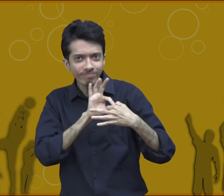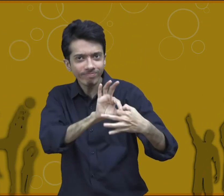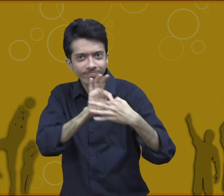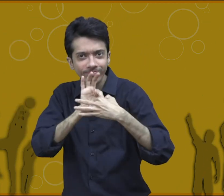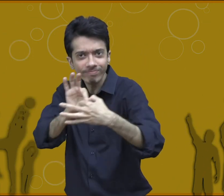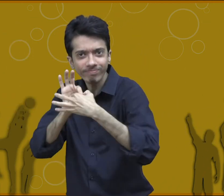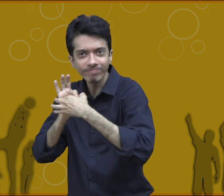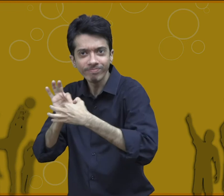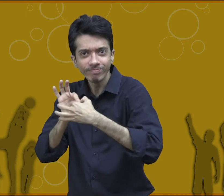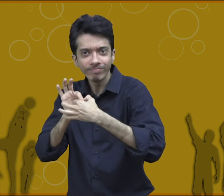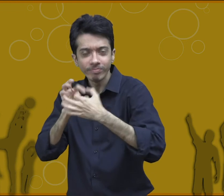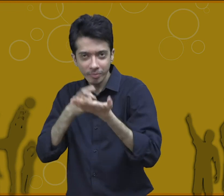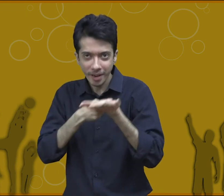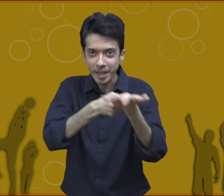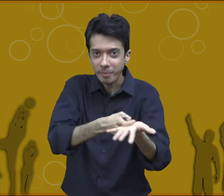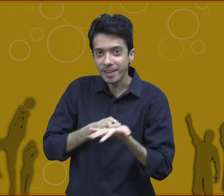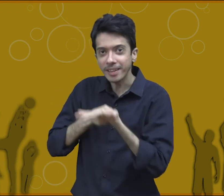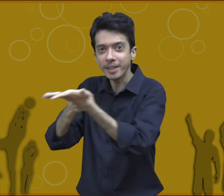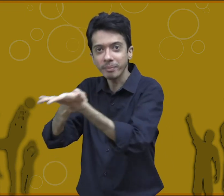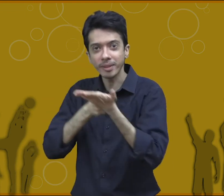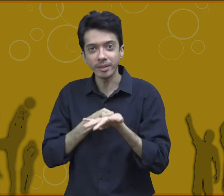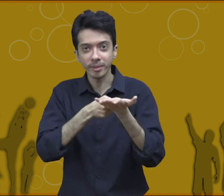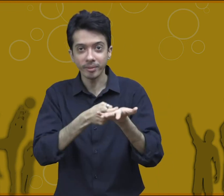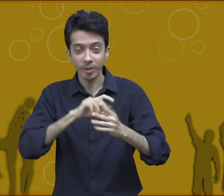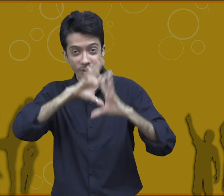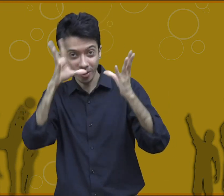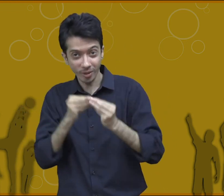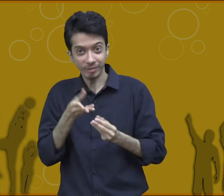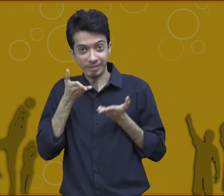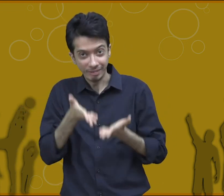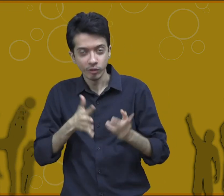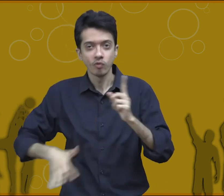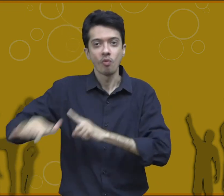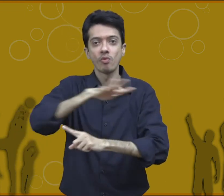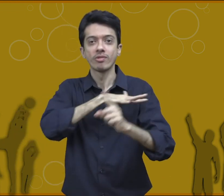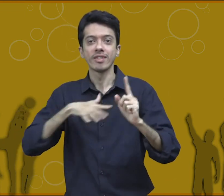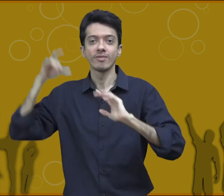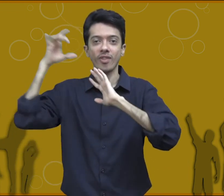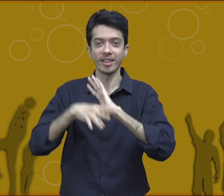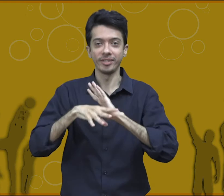each other and with the help of these skills we build connections with the people of the society